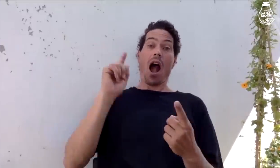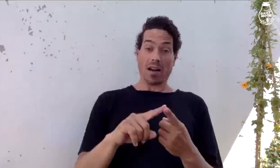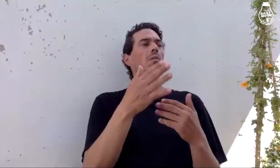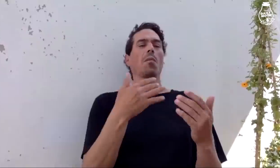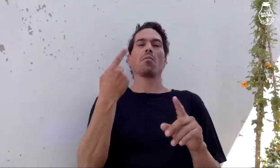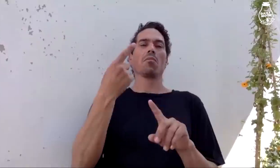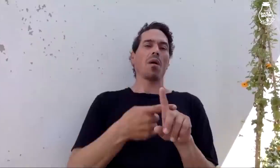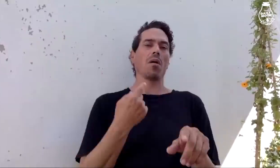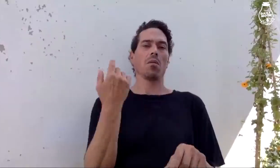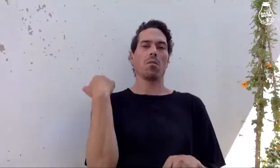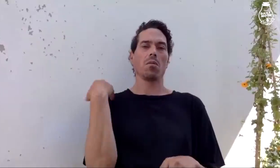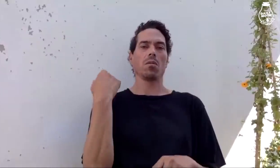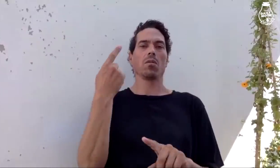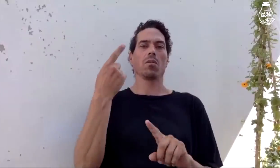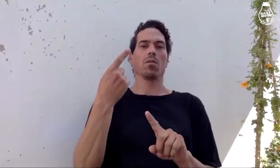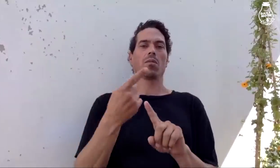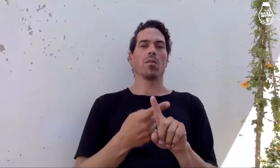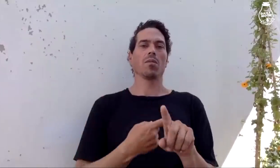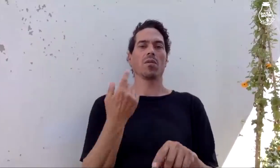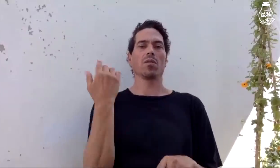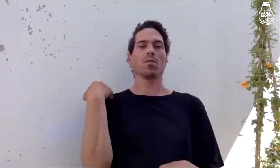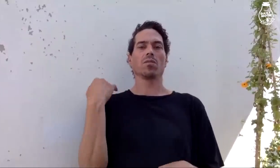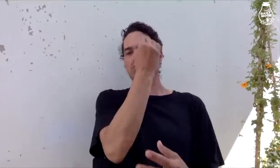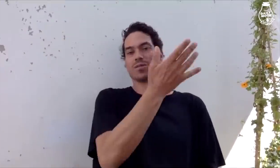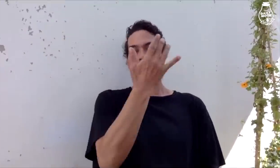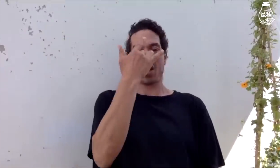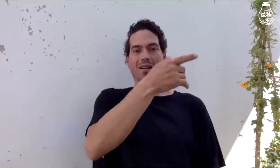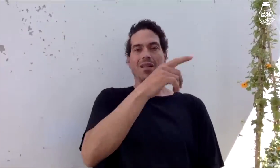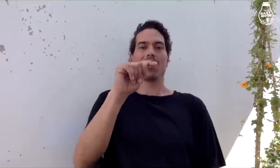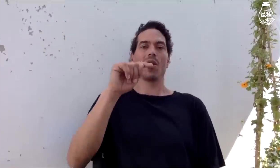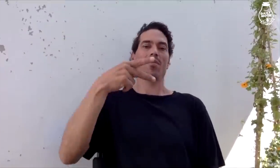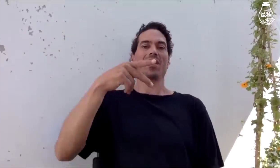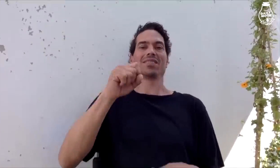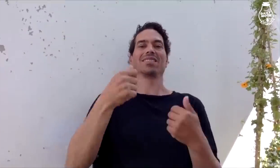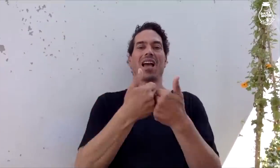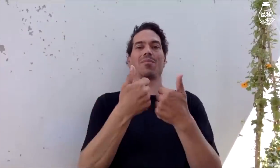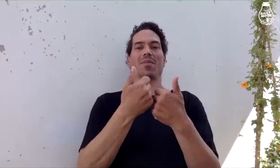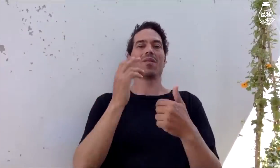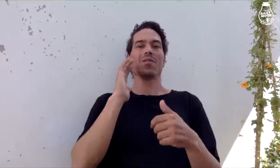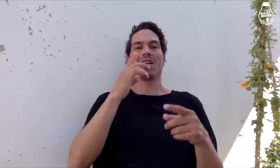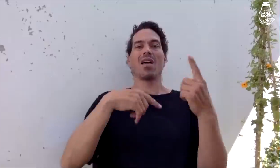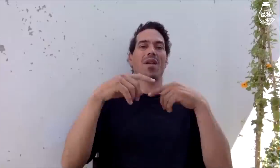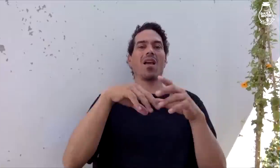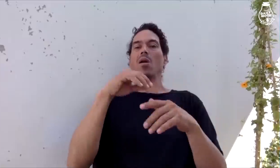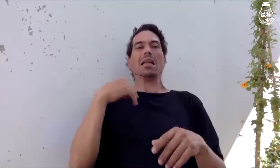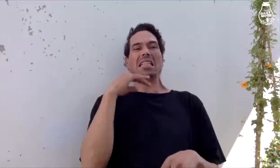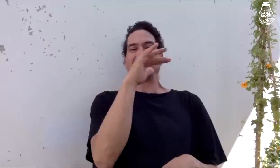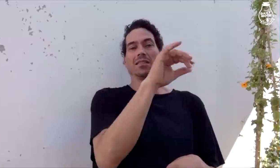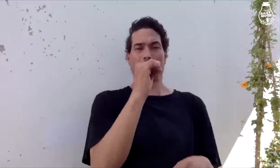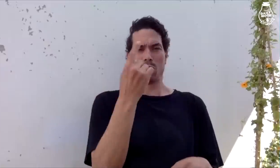Then it was about a month ago, it was announced that Tony Hawk's new Pro Skater game was coming out,